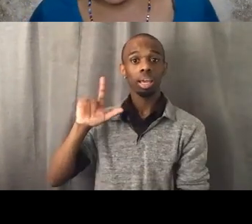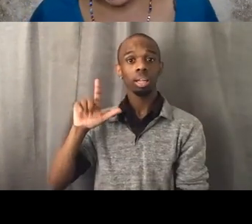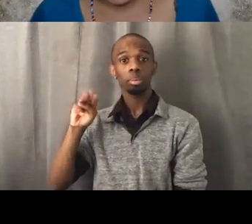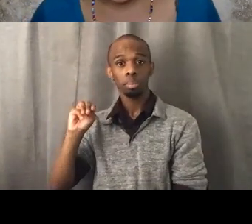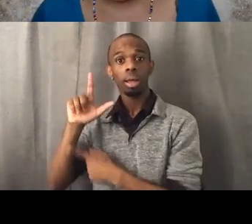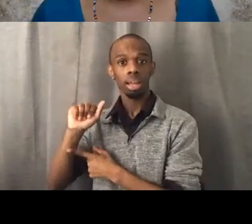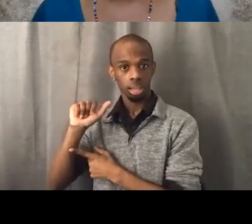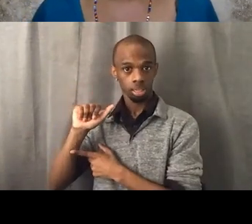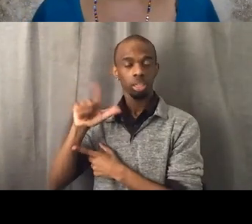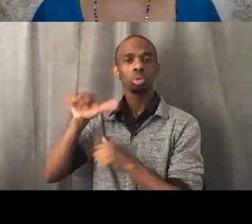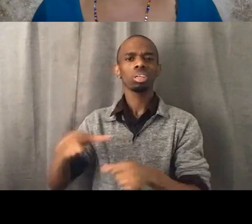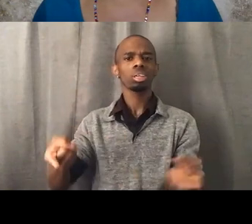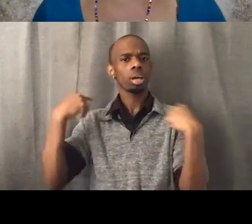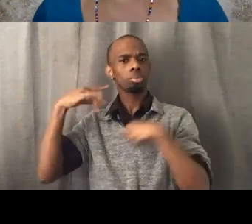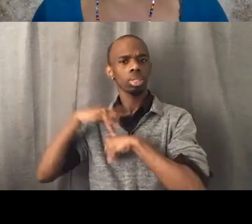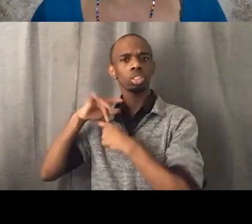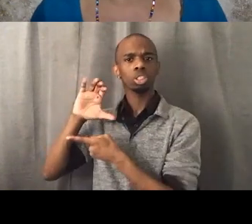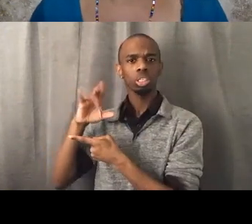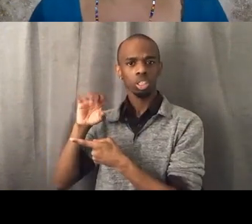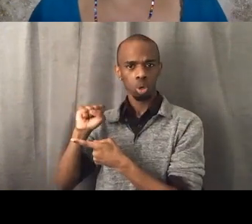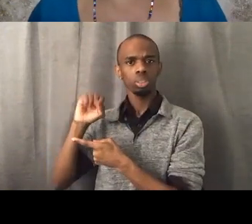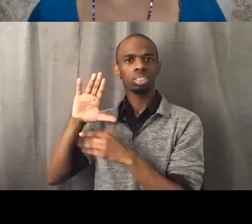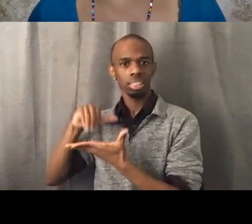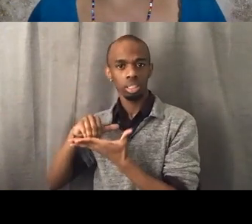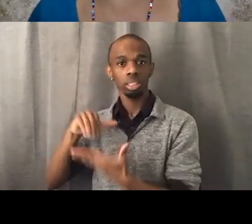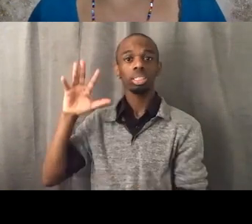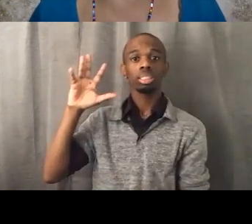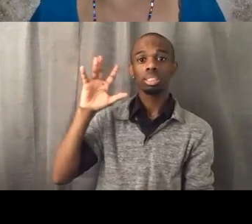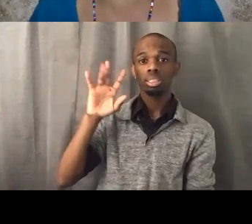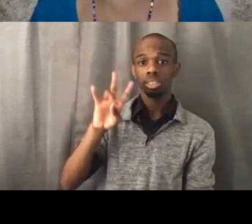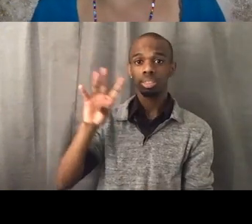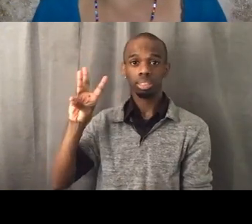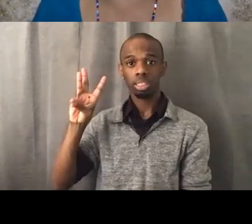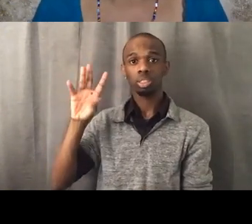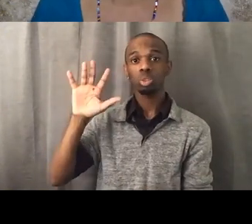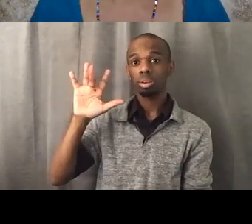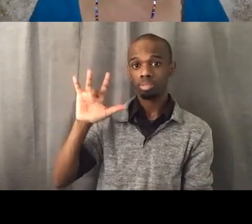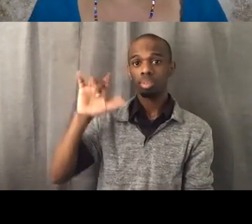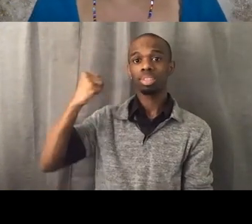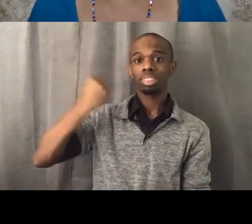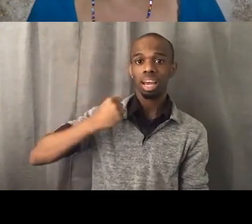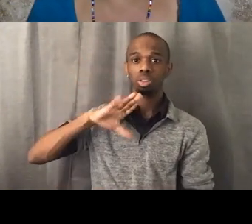is at 7625 South Central Avenue. And then finally,